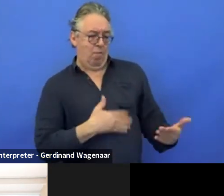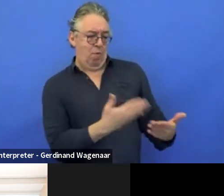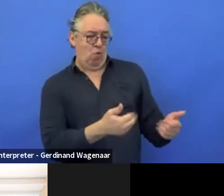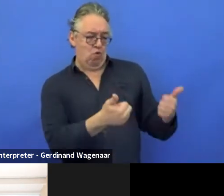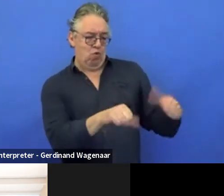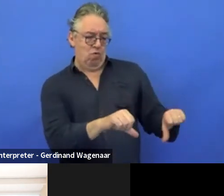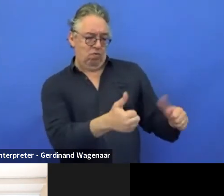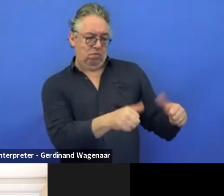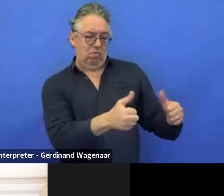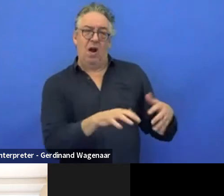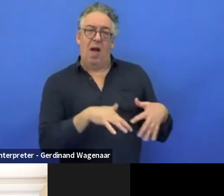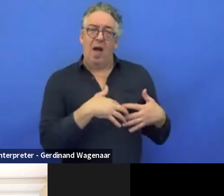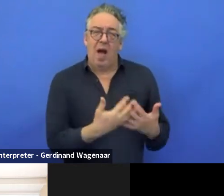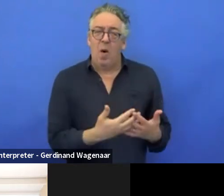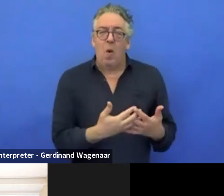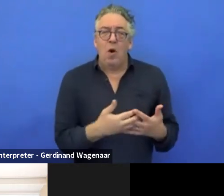What would be the strategical thinking?